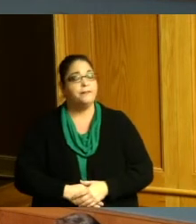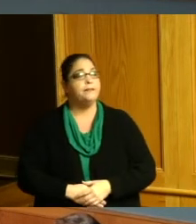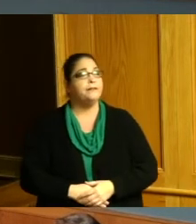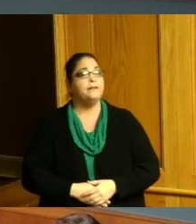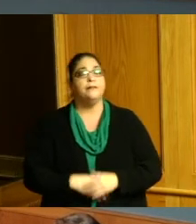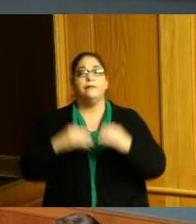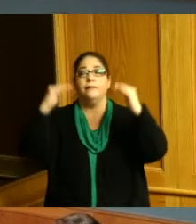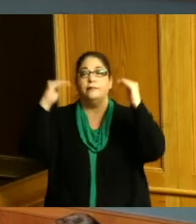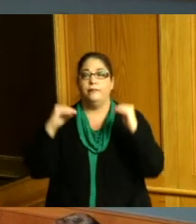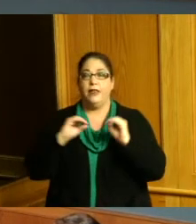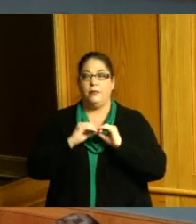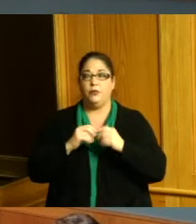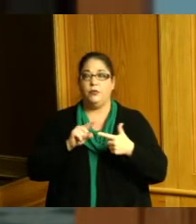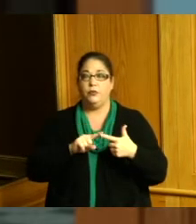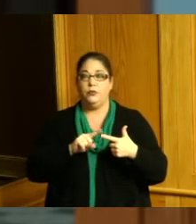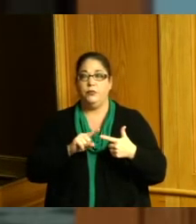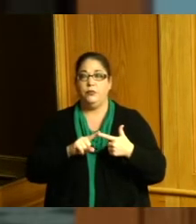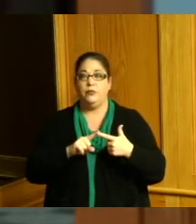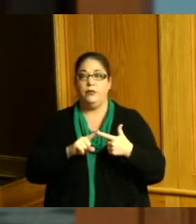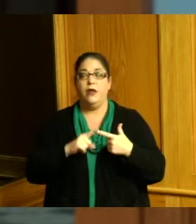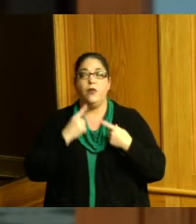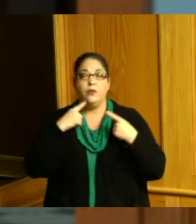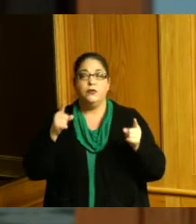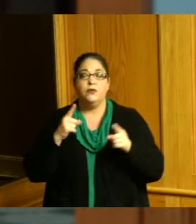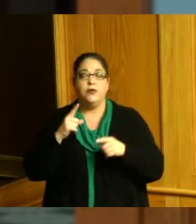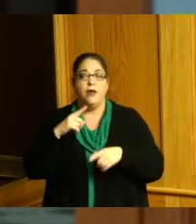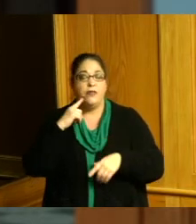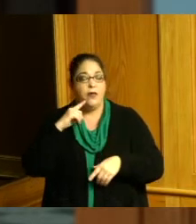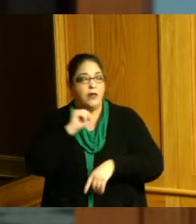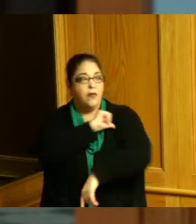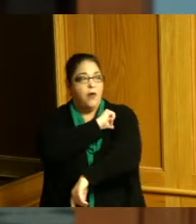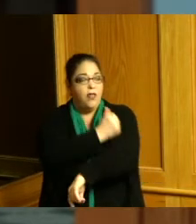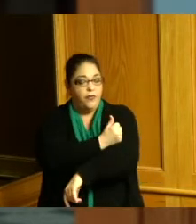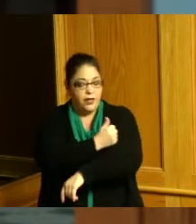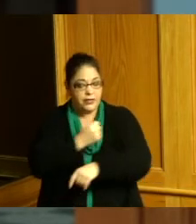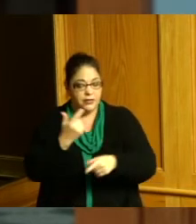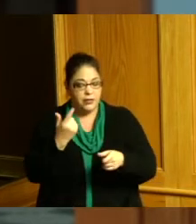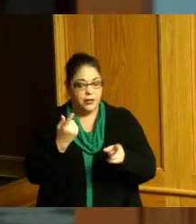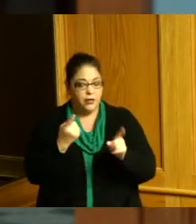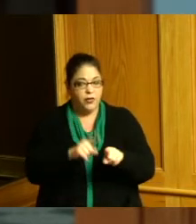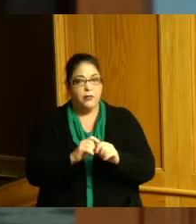number two is a resolution authorizing agreement relative to the improvement of Spring Grove Avenue